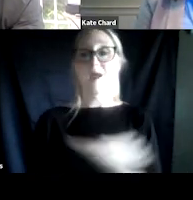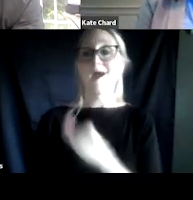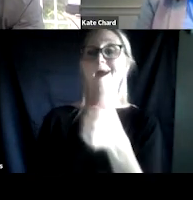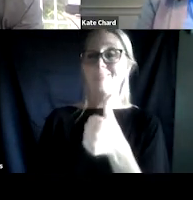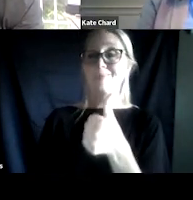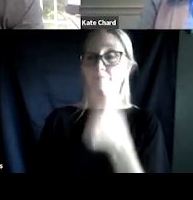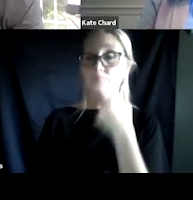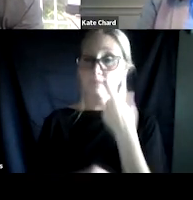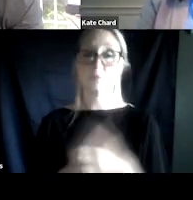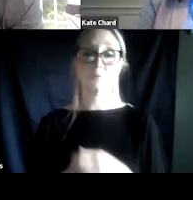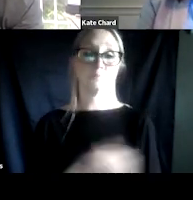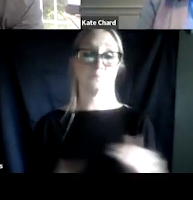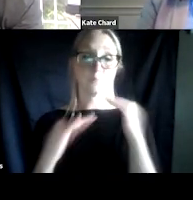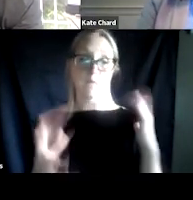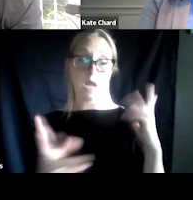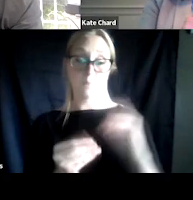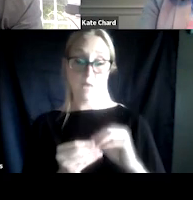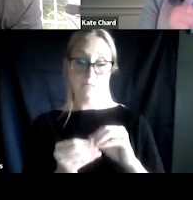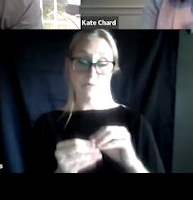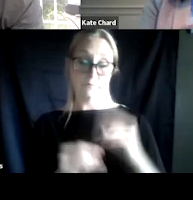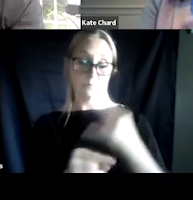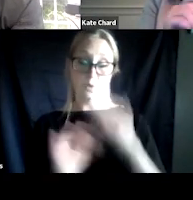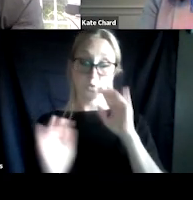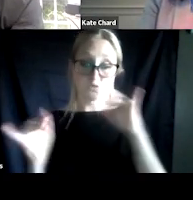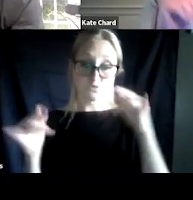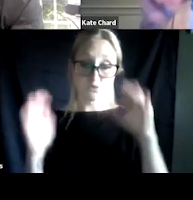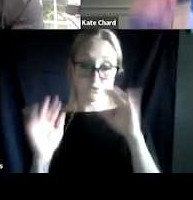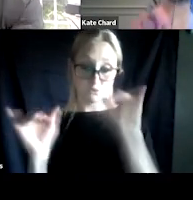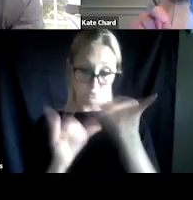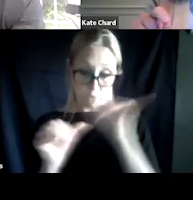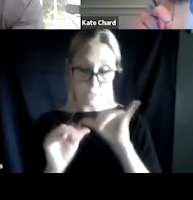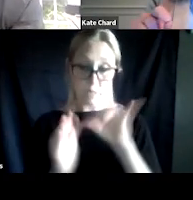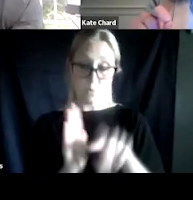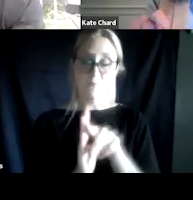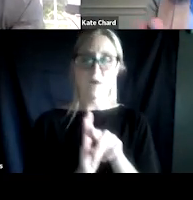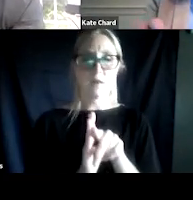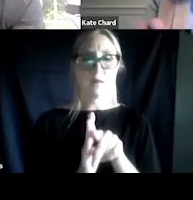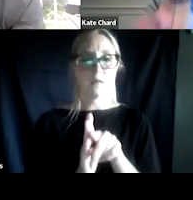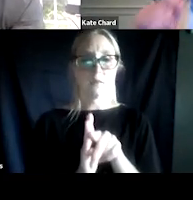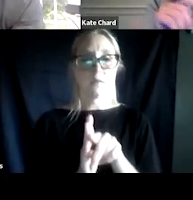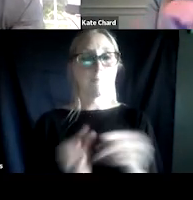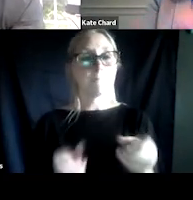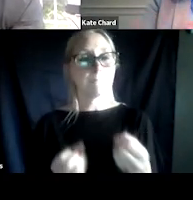The comprehensive drinking profile. And many of these have substance use versions as well,